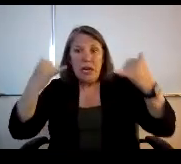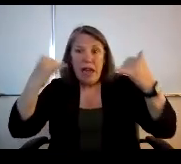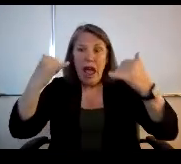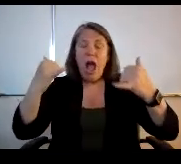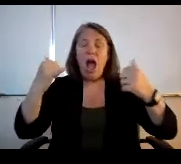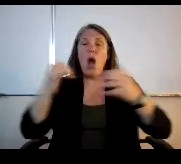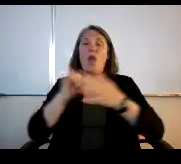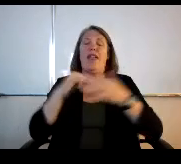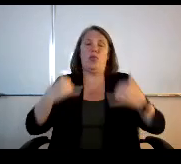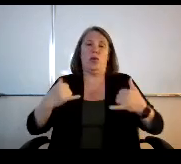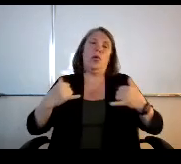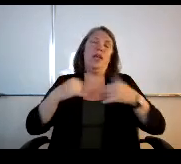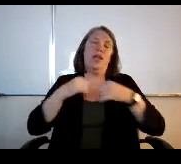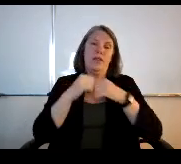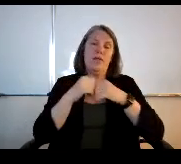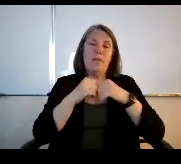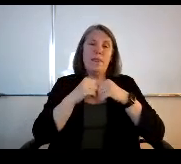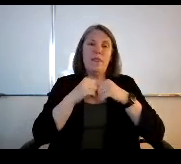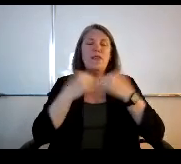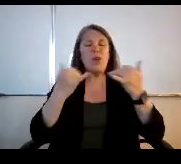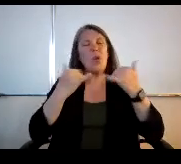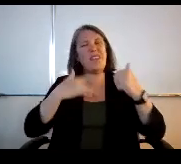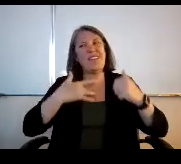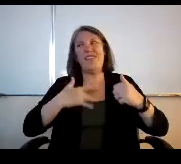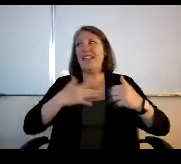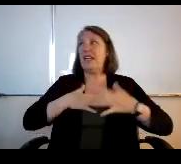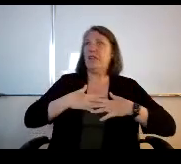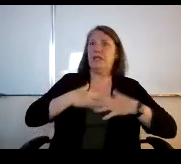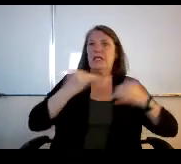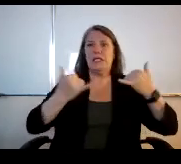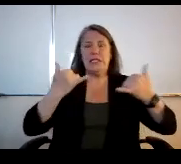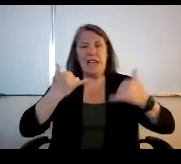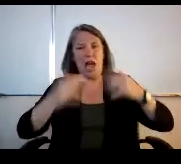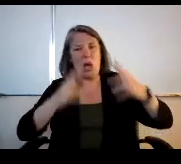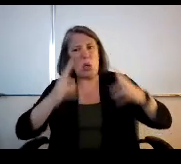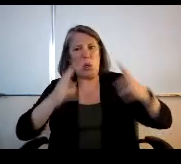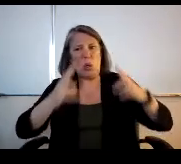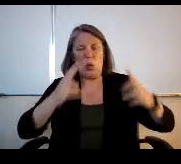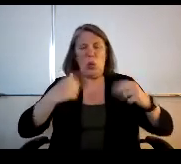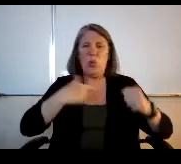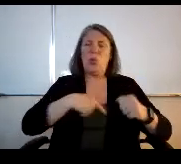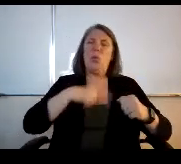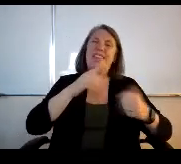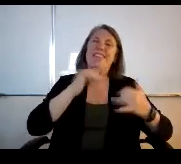And so this sense of urgency is is heavy right now, so we want to make sure that the